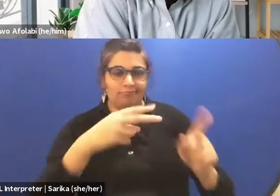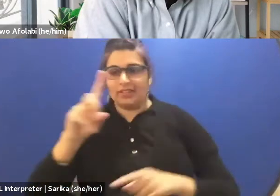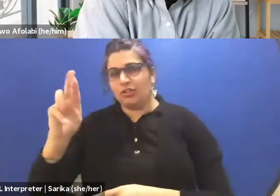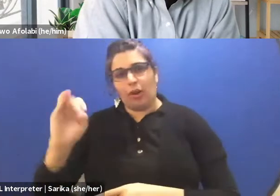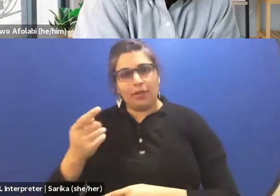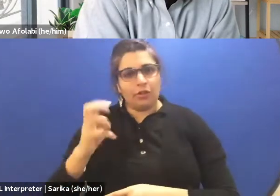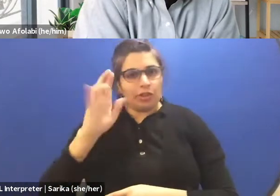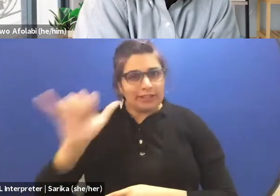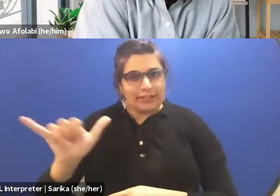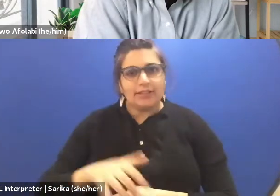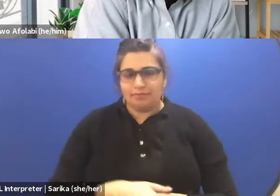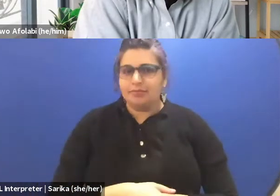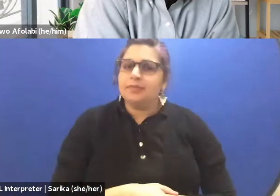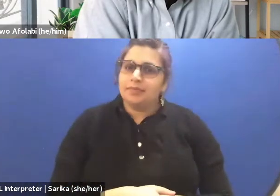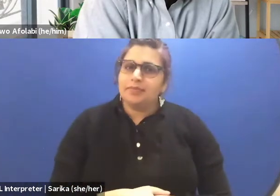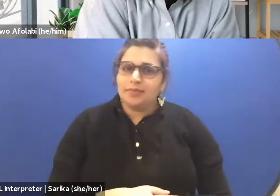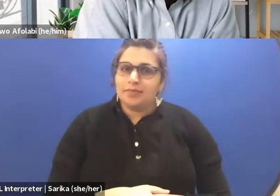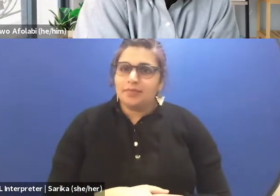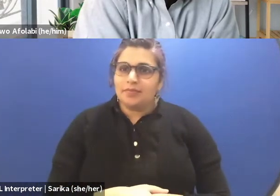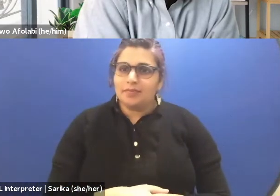(Charles speaks French)